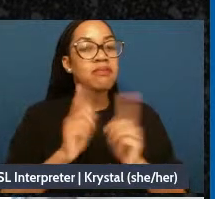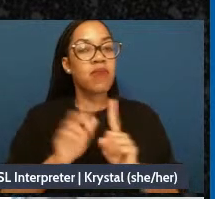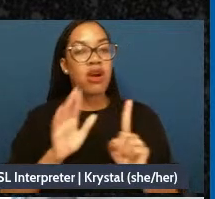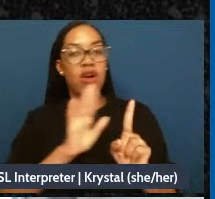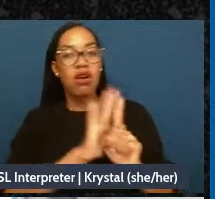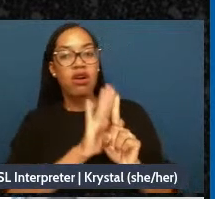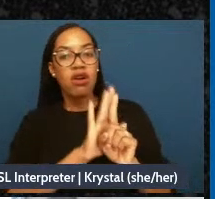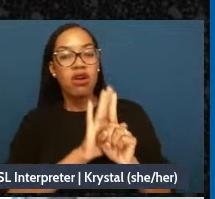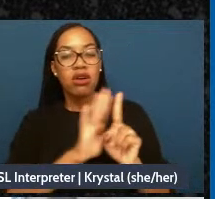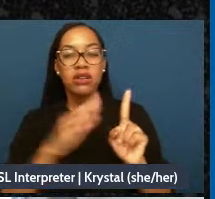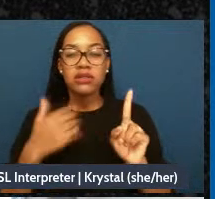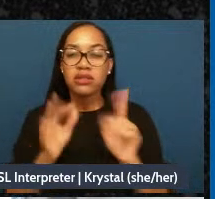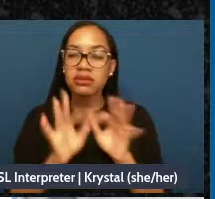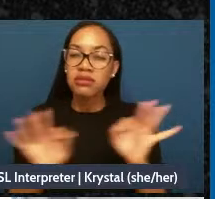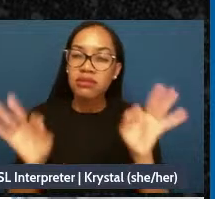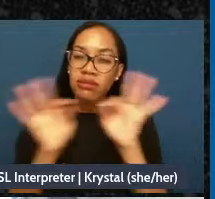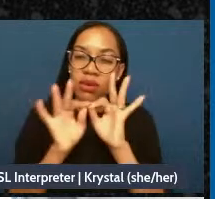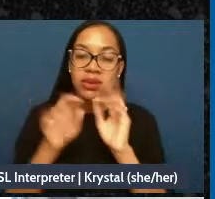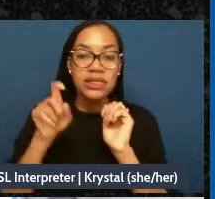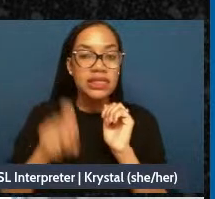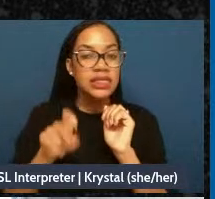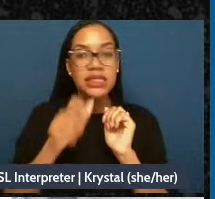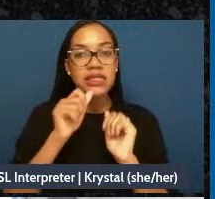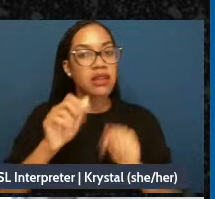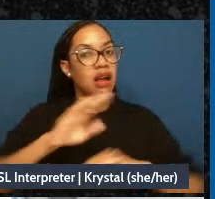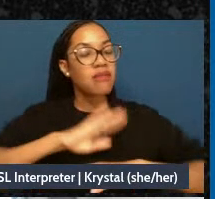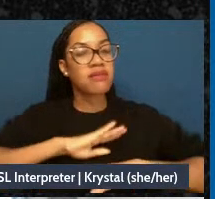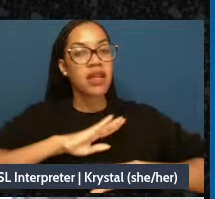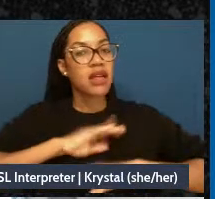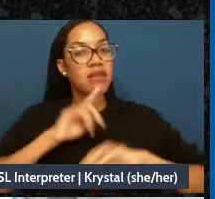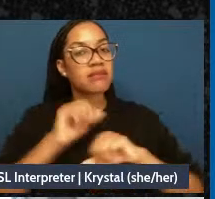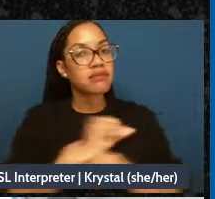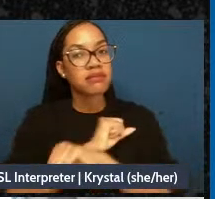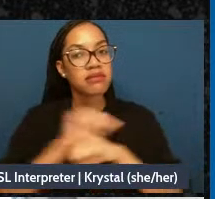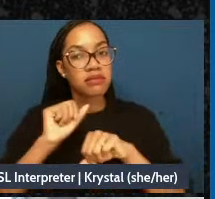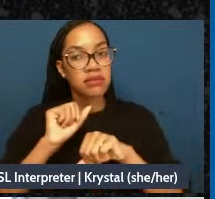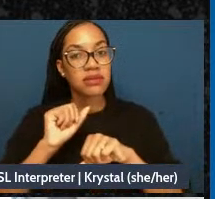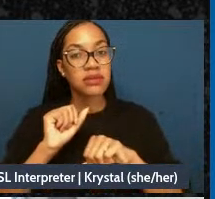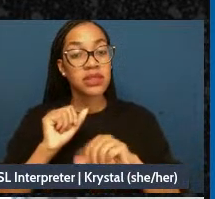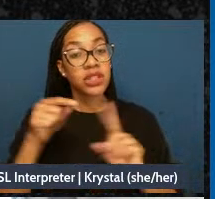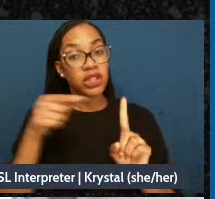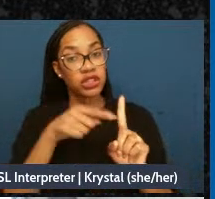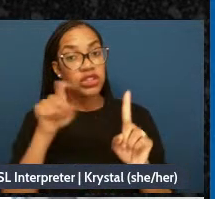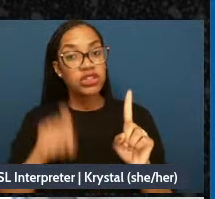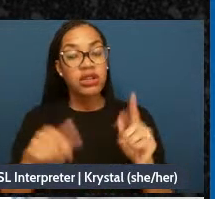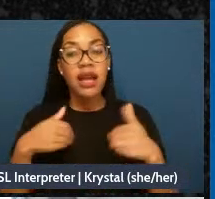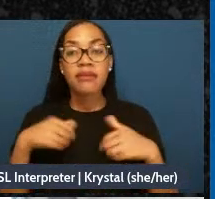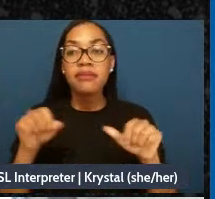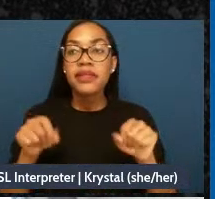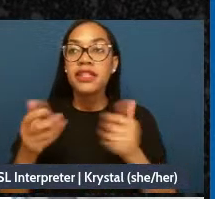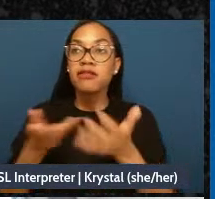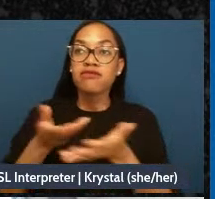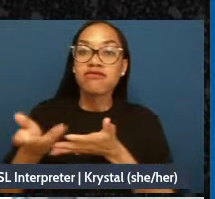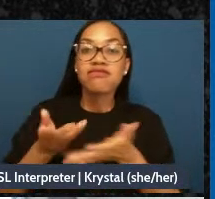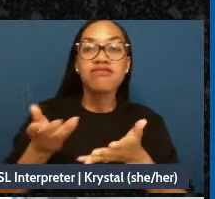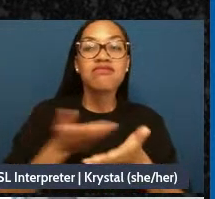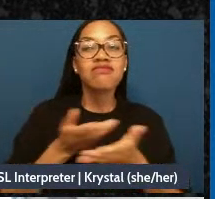seen as a whole person who should have access to her whole life - to make decisions for herself